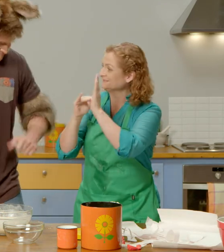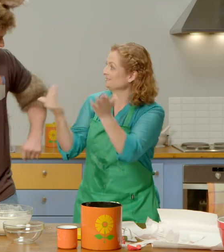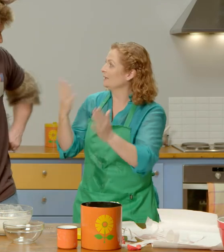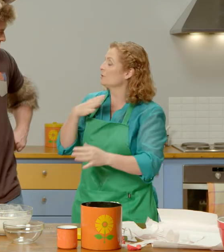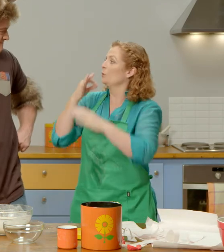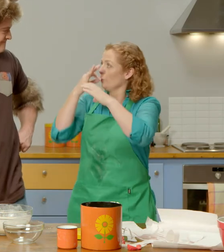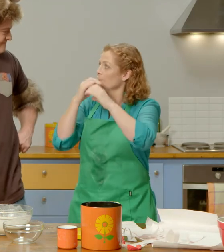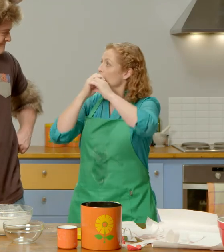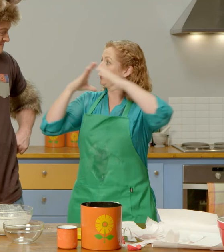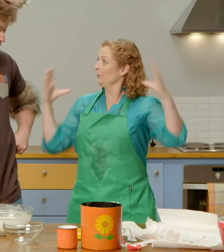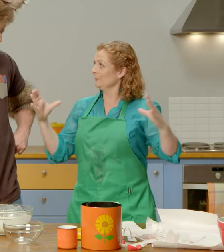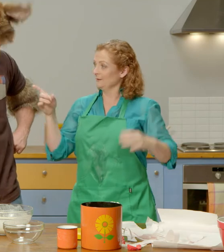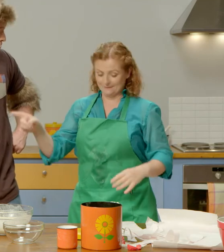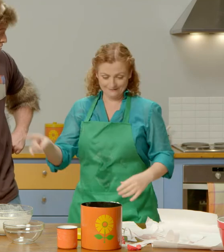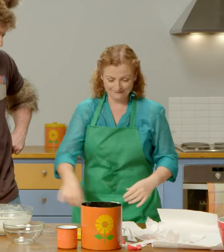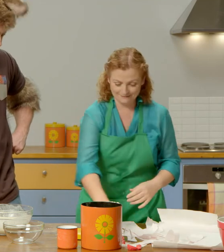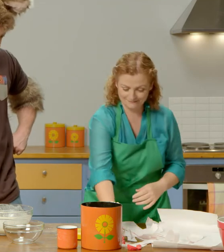Now, we need to blow up a balloon.